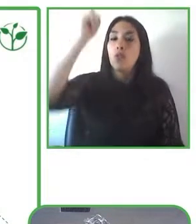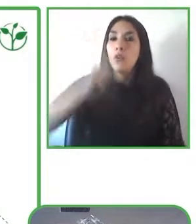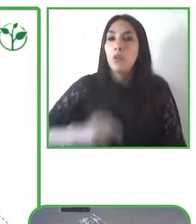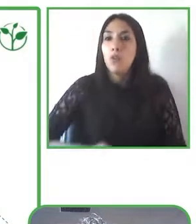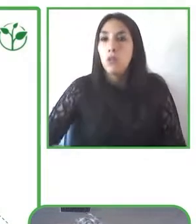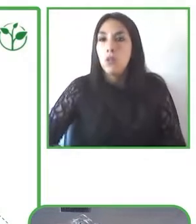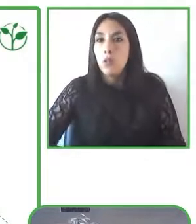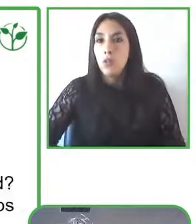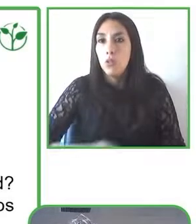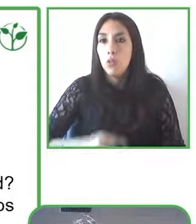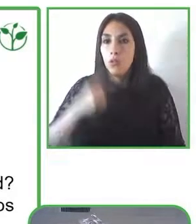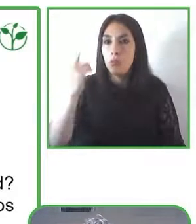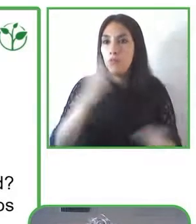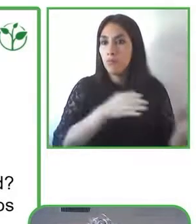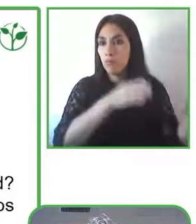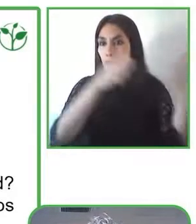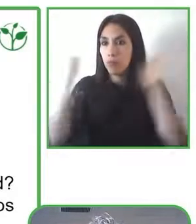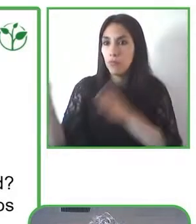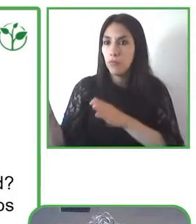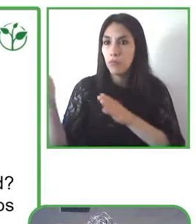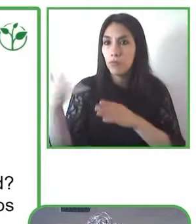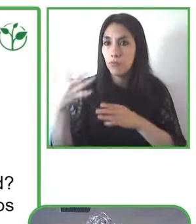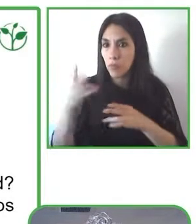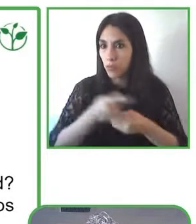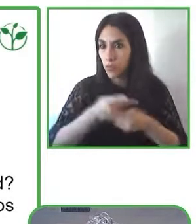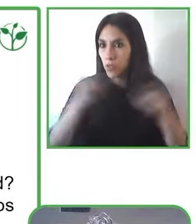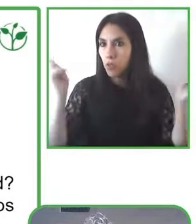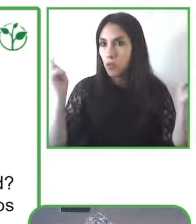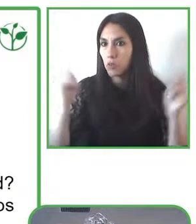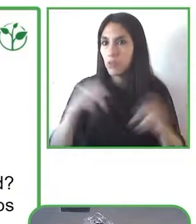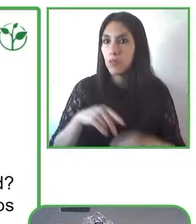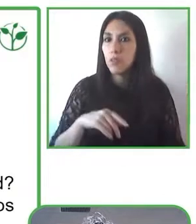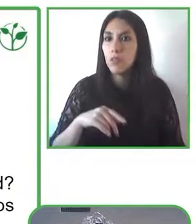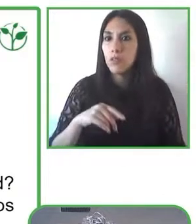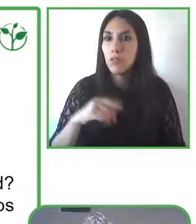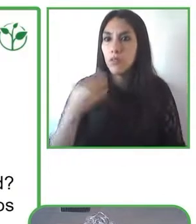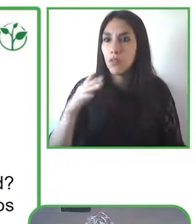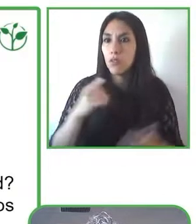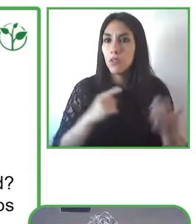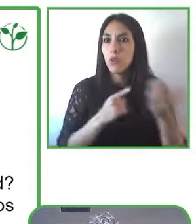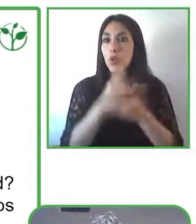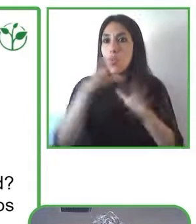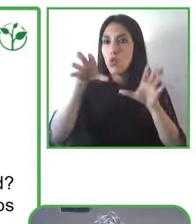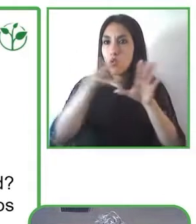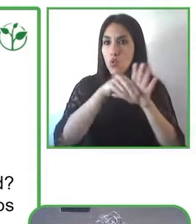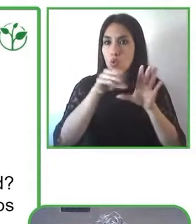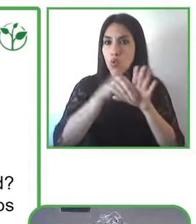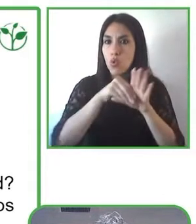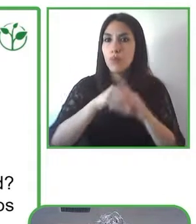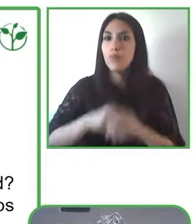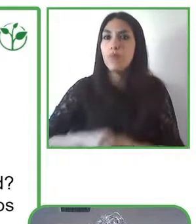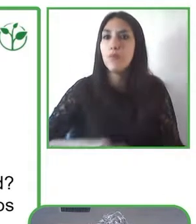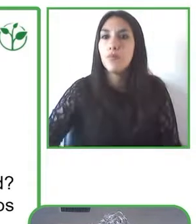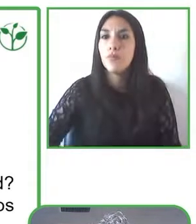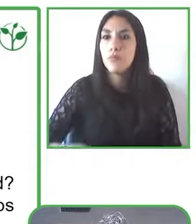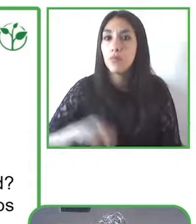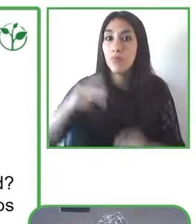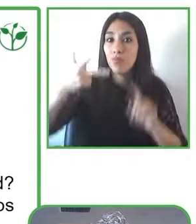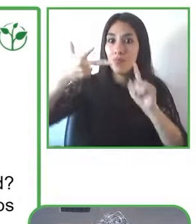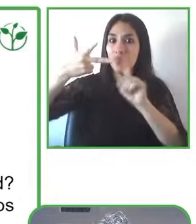of accessibility and inclusion and I’m going to talk about this last part now. “Ready to include”